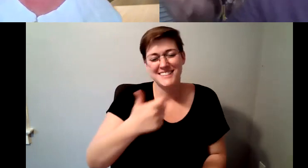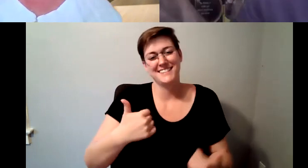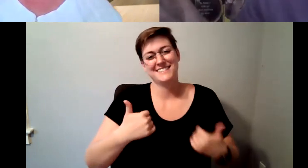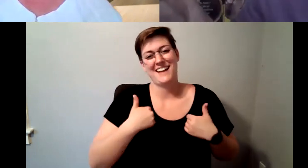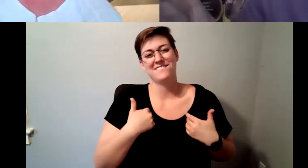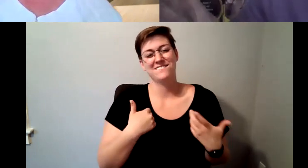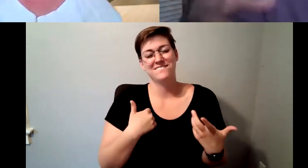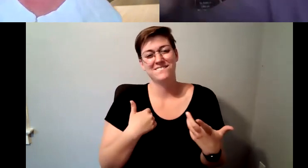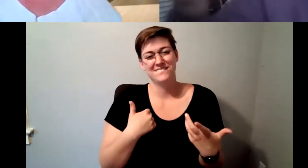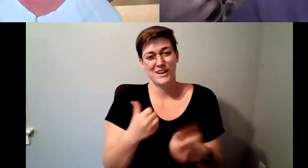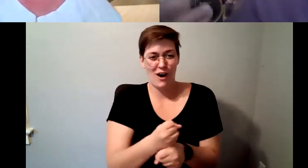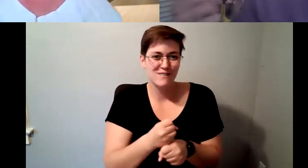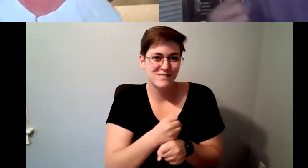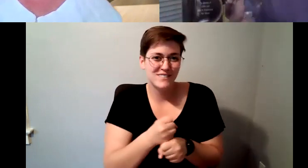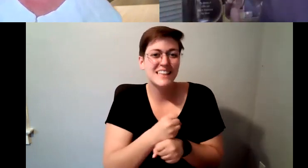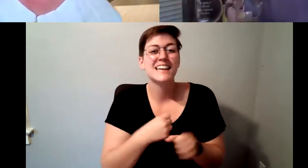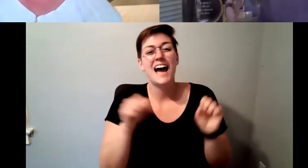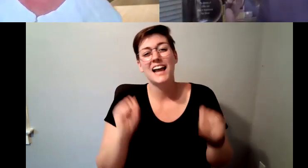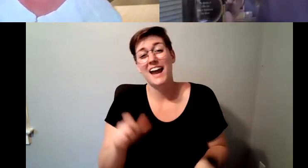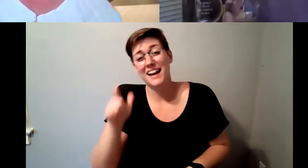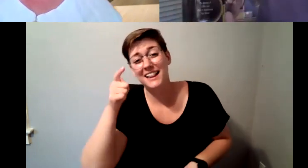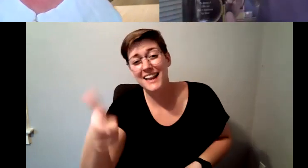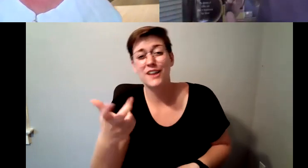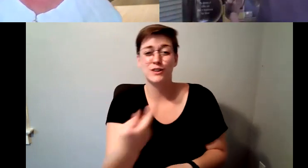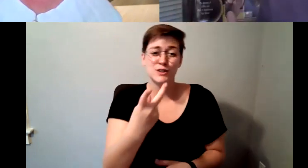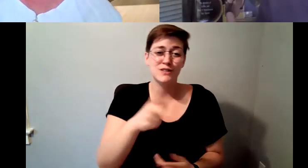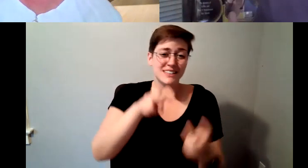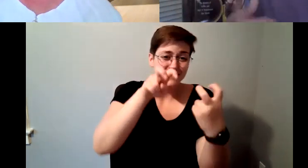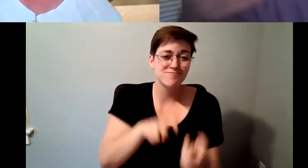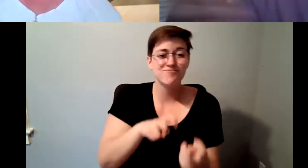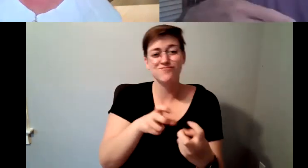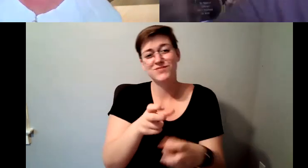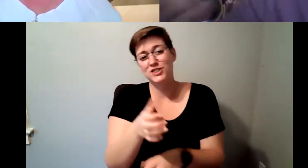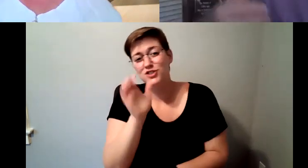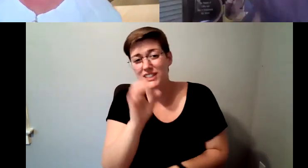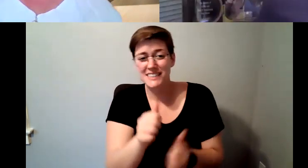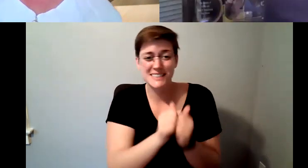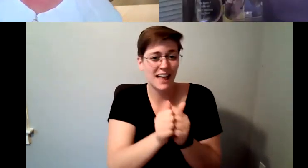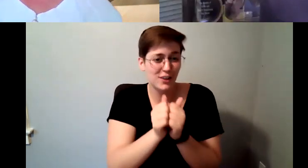to watch today that I get a chance to have coffee with you sometime in person, because. Kelly Redder: You know that. D. Major Cohen: Would round this out.